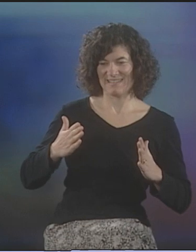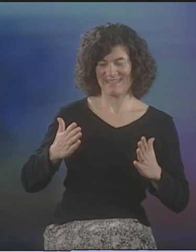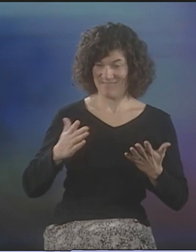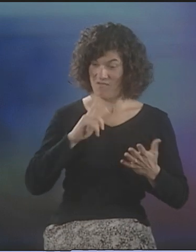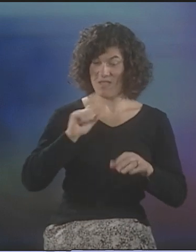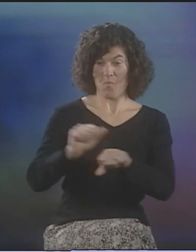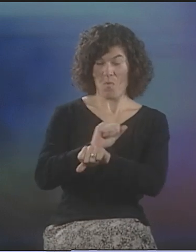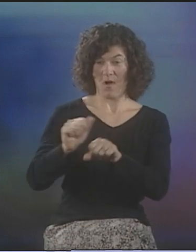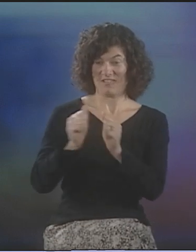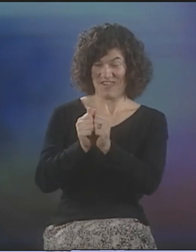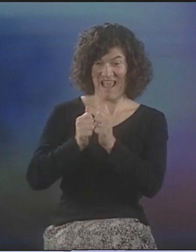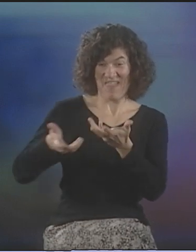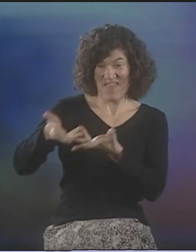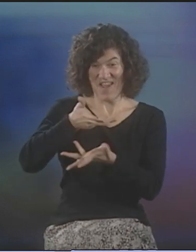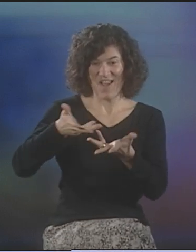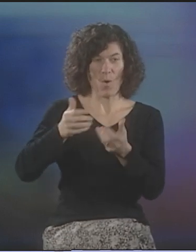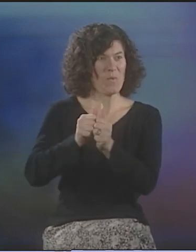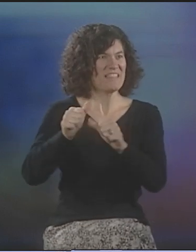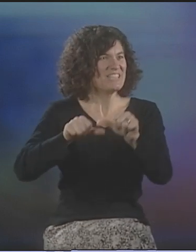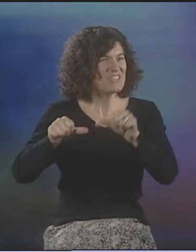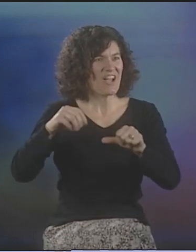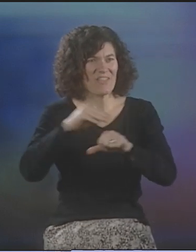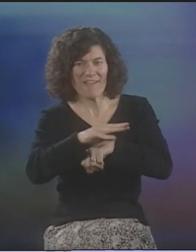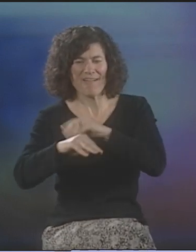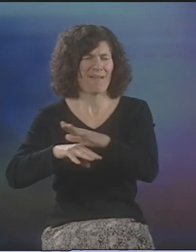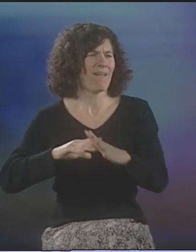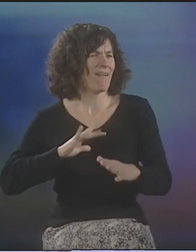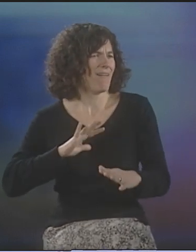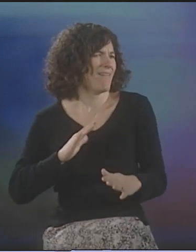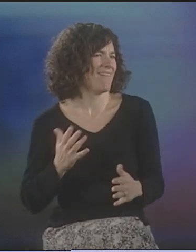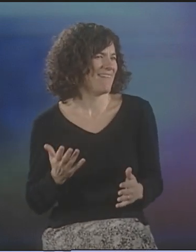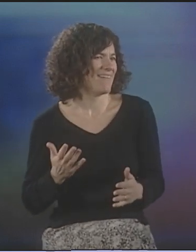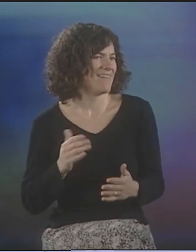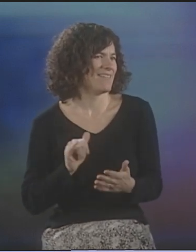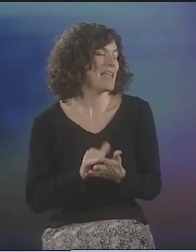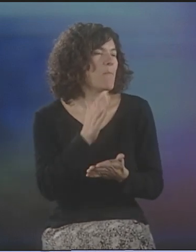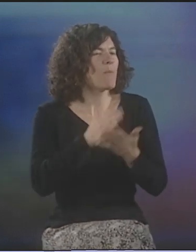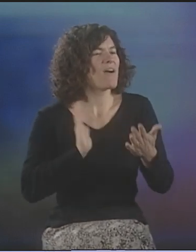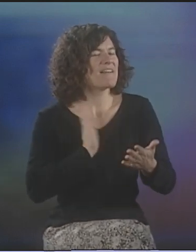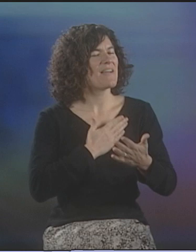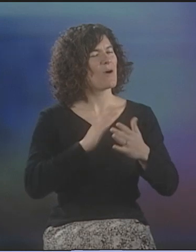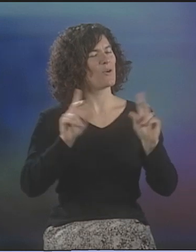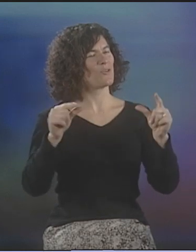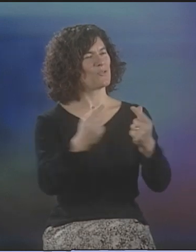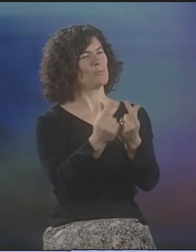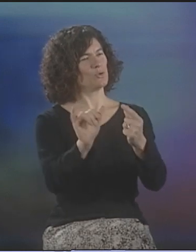WERE REALLY WORKING TOGETHER. THEY WERE INFLUENCING EACH OTHER. AND I THINK THAT THAT WAS WHAT WAS GOING ON